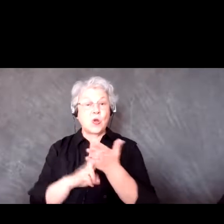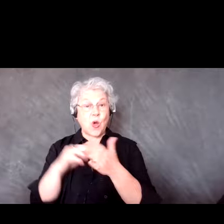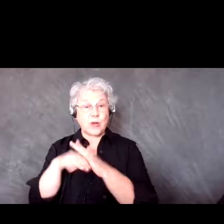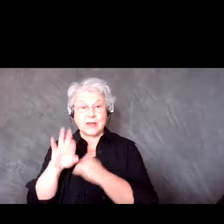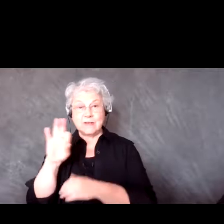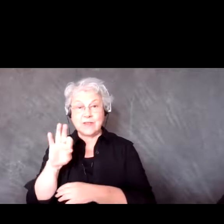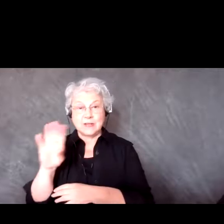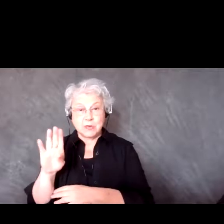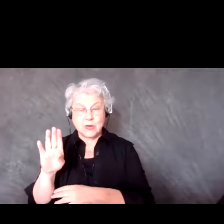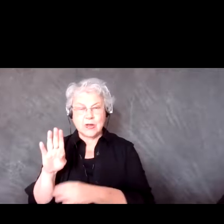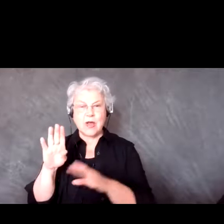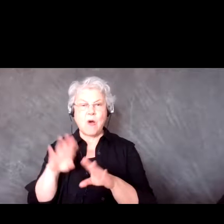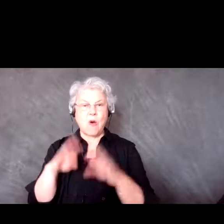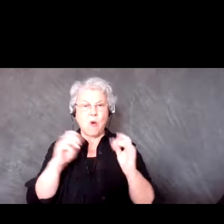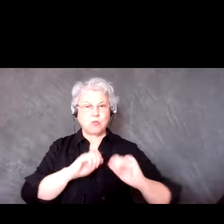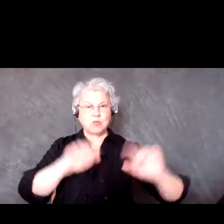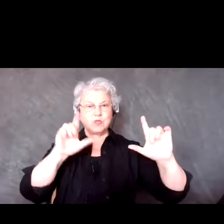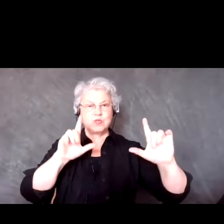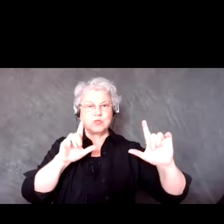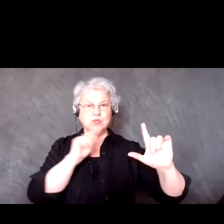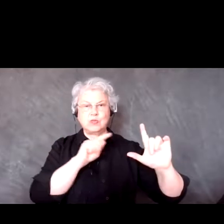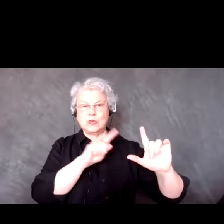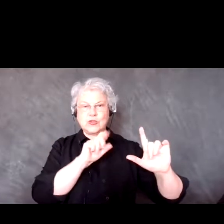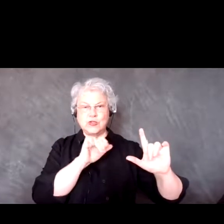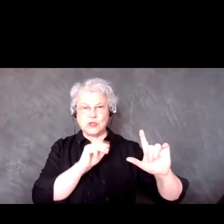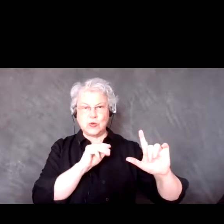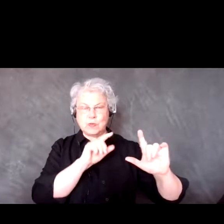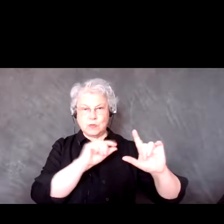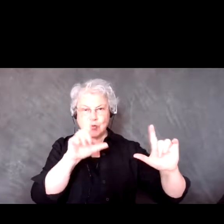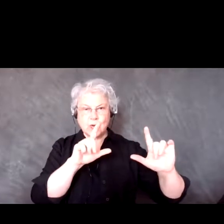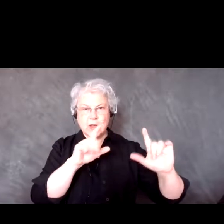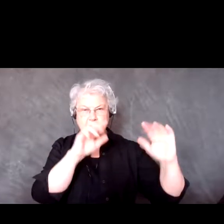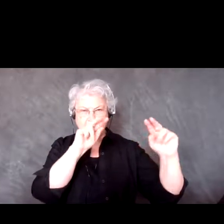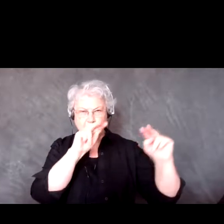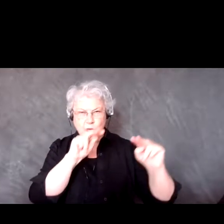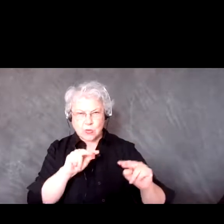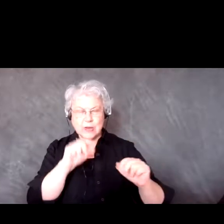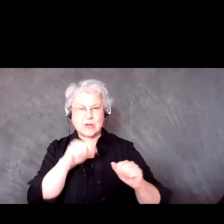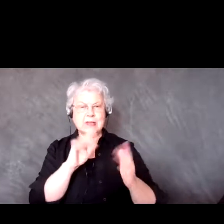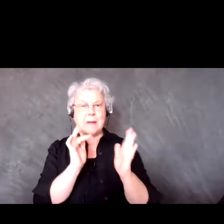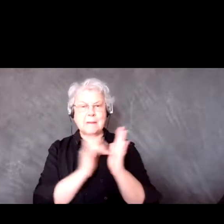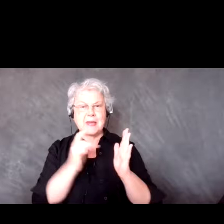you open Zoom and there will be a button that says live stream to Facebook, you start it up